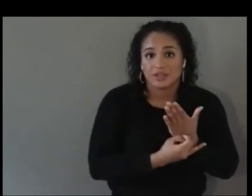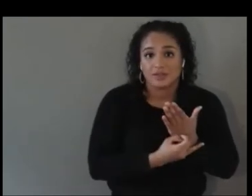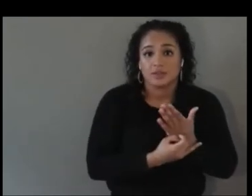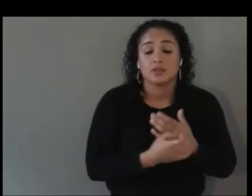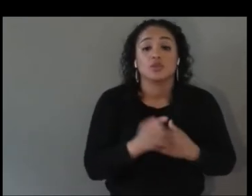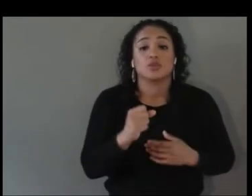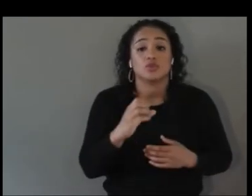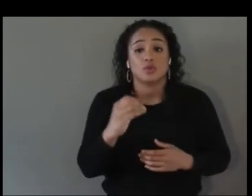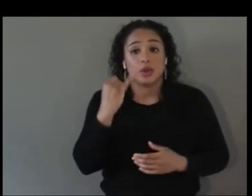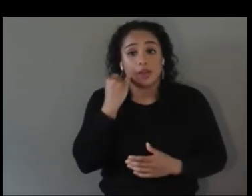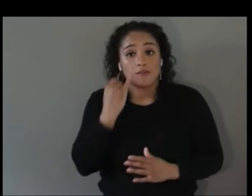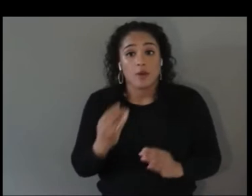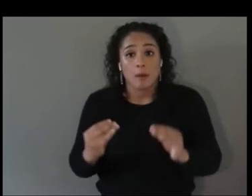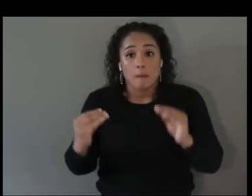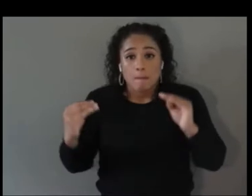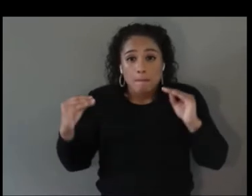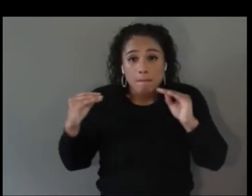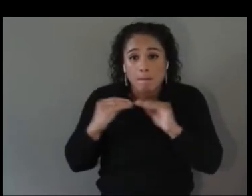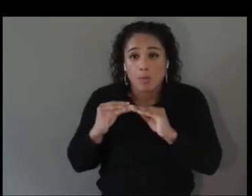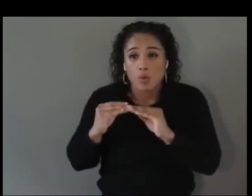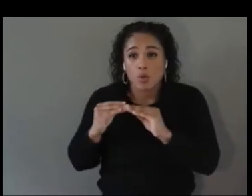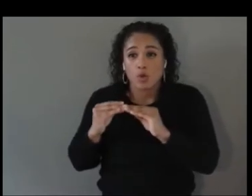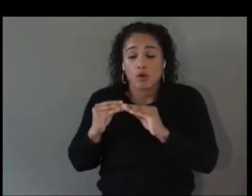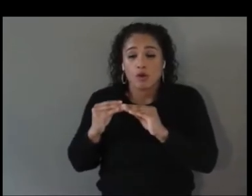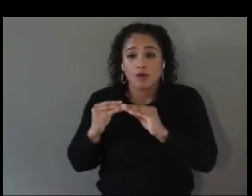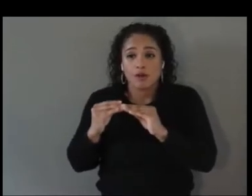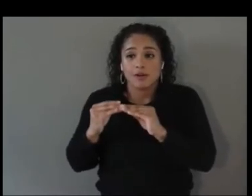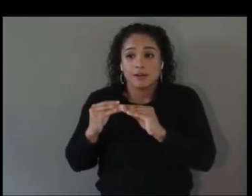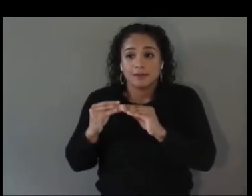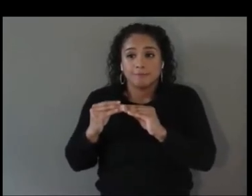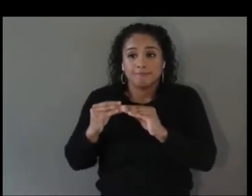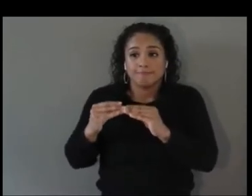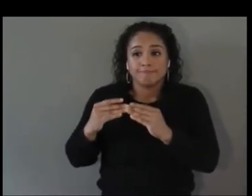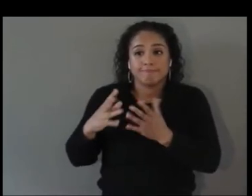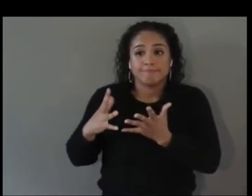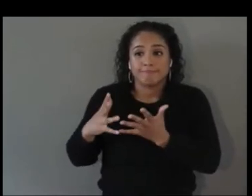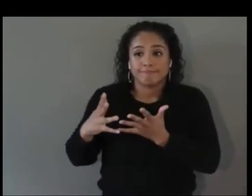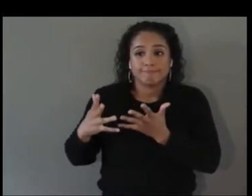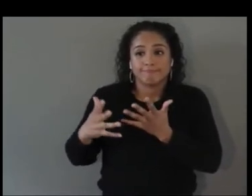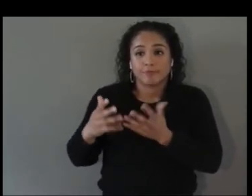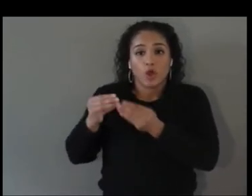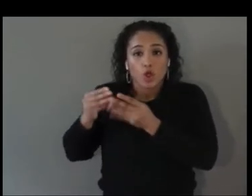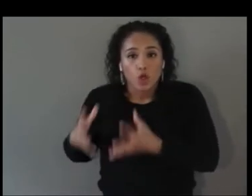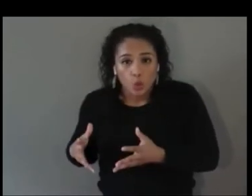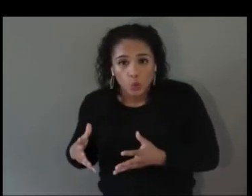and more conviction for a diverse culture, you're going to start to see much more transformation